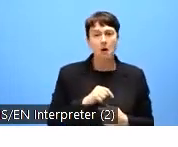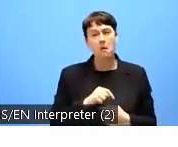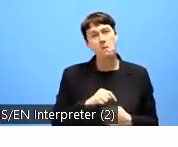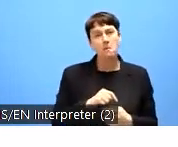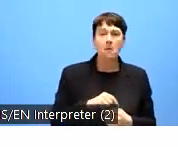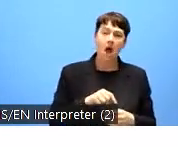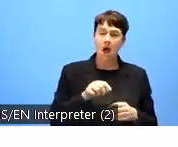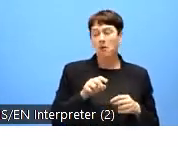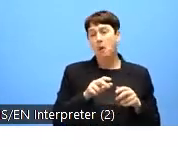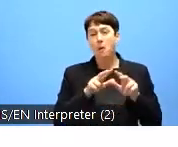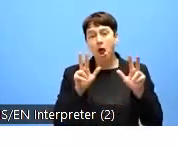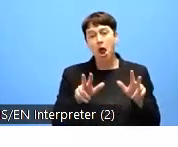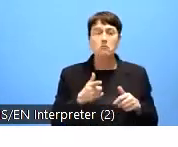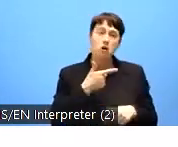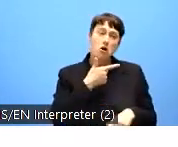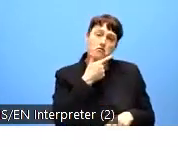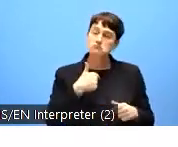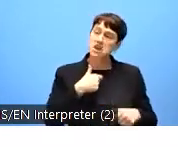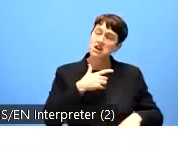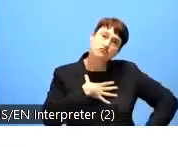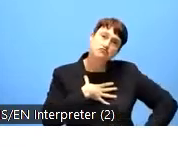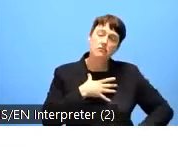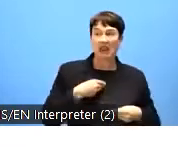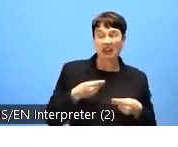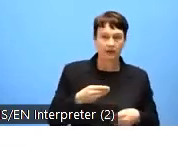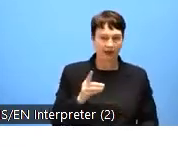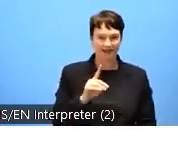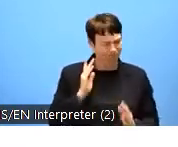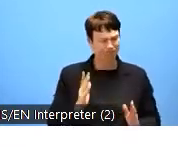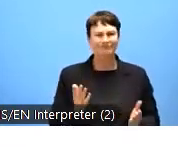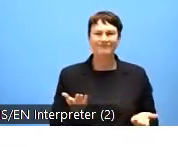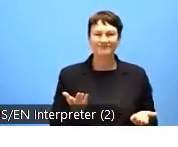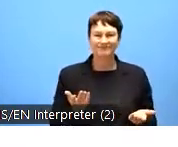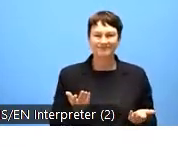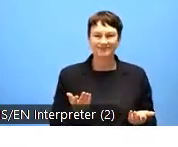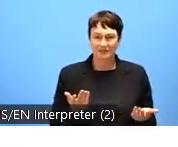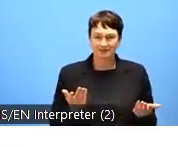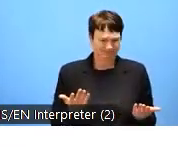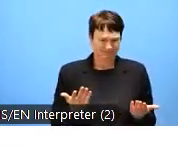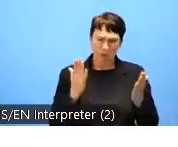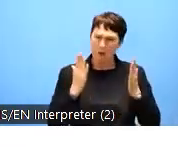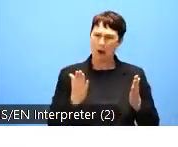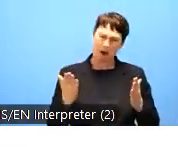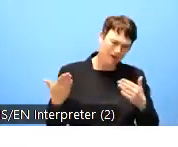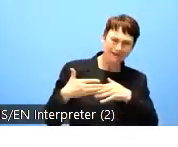sector in Europe is shifting towards inclusivetivity by default. The public information services